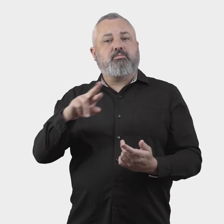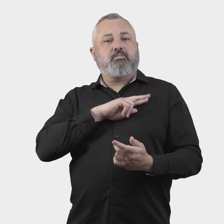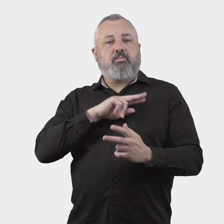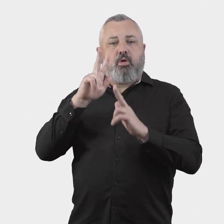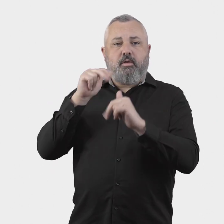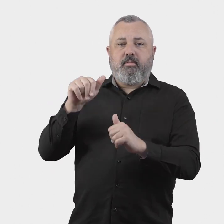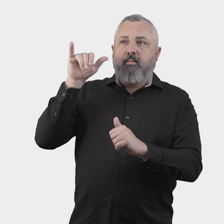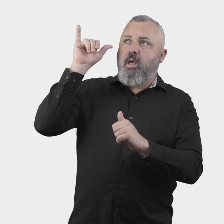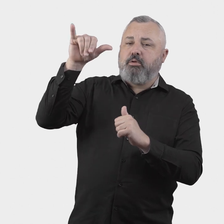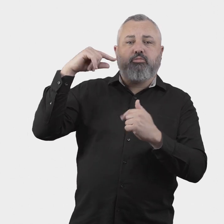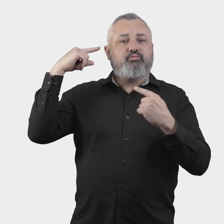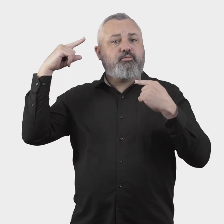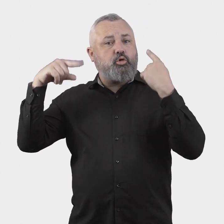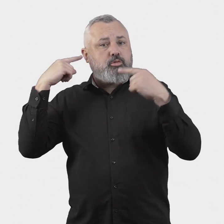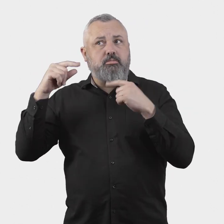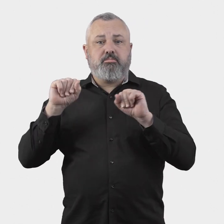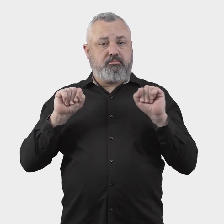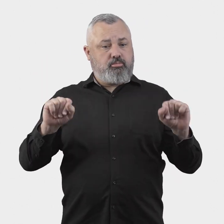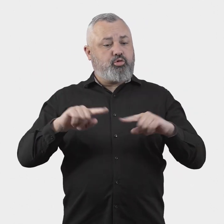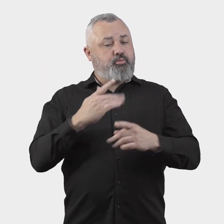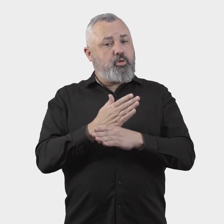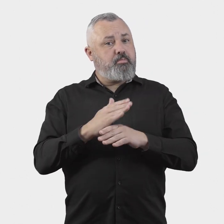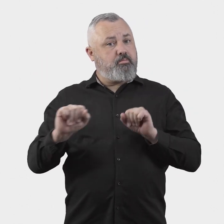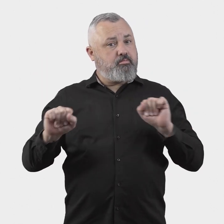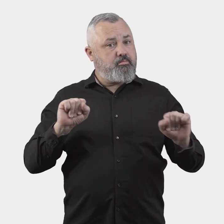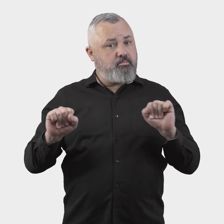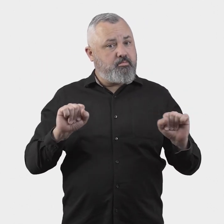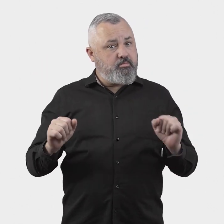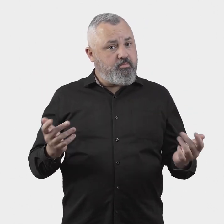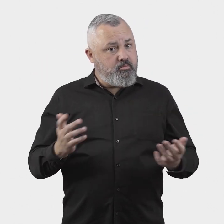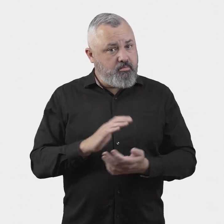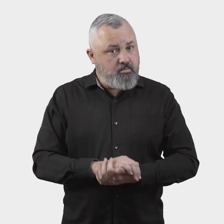responsibility for aircraft noise.